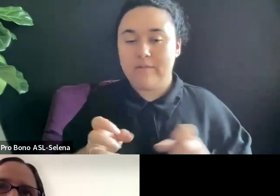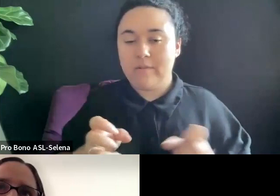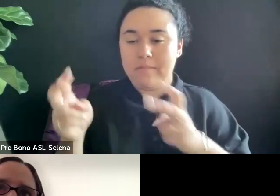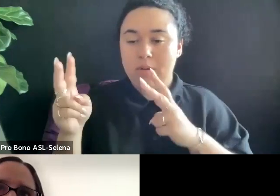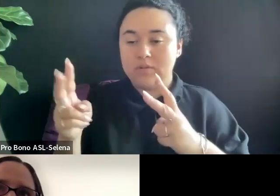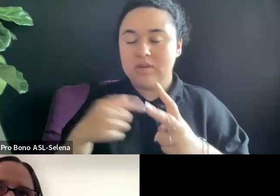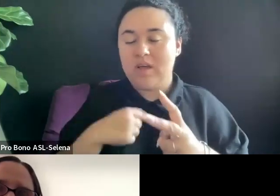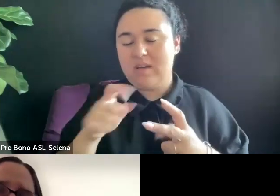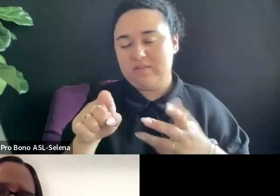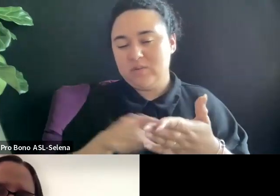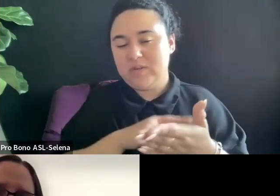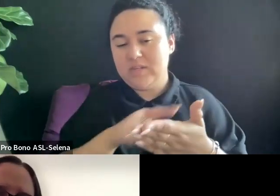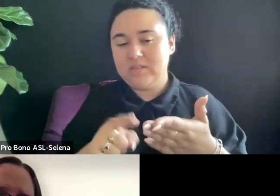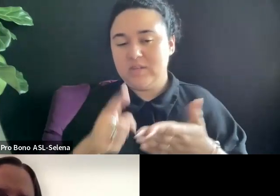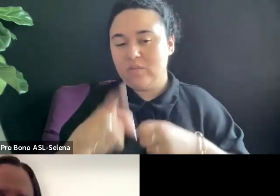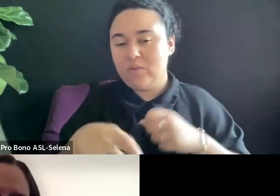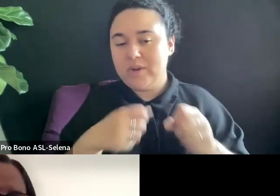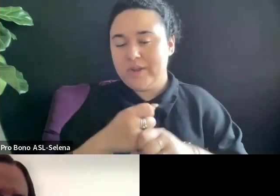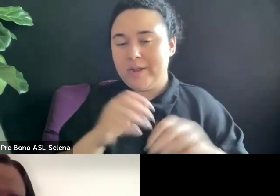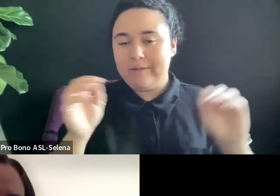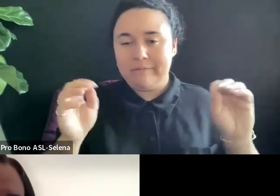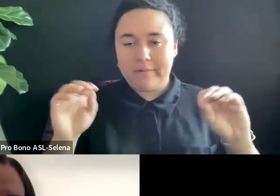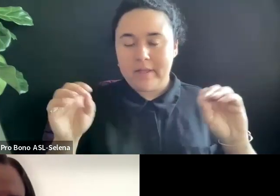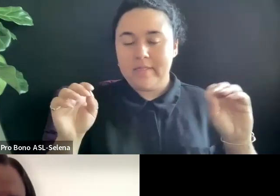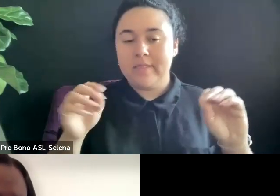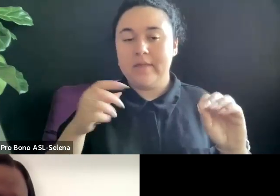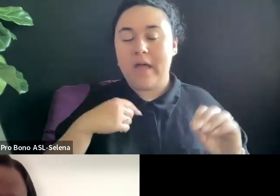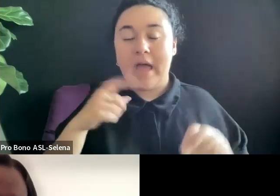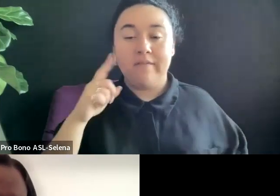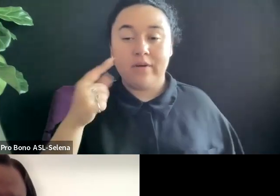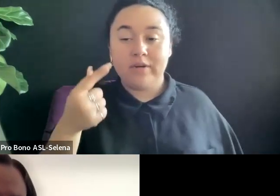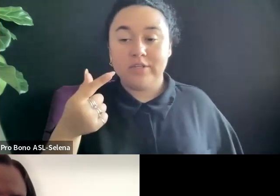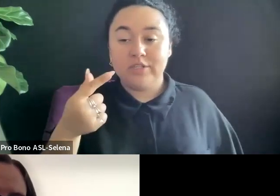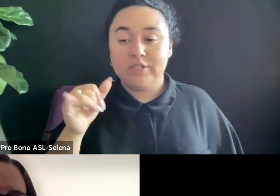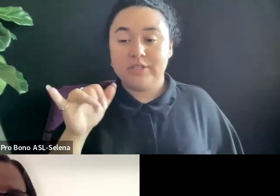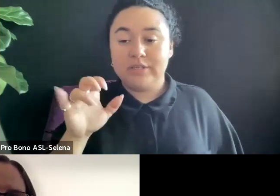IT DEPENDS. I HEARD GIANT IS VERY GOOD ABOUT THAT.